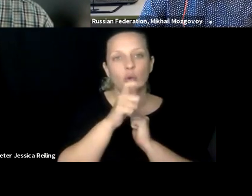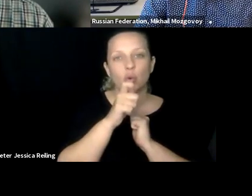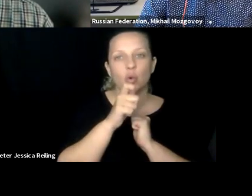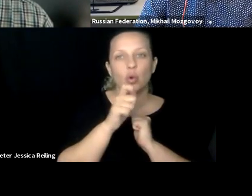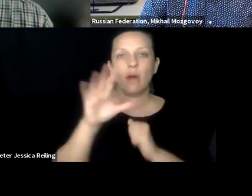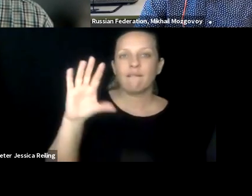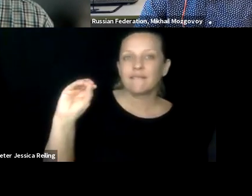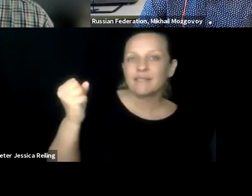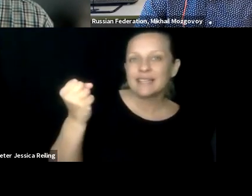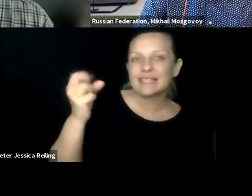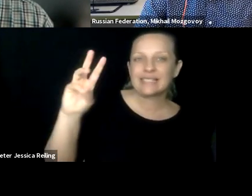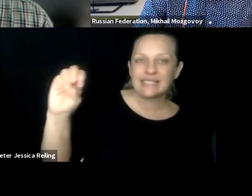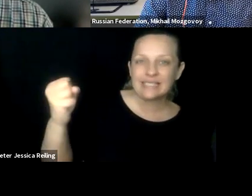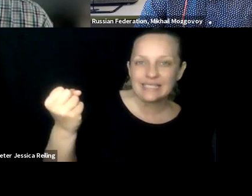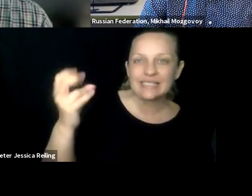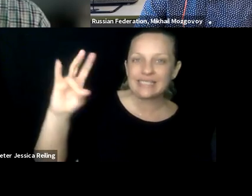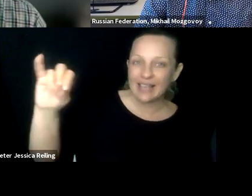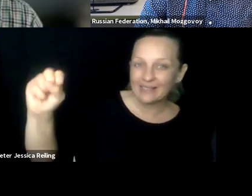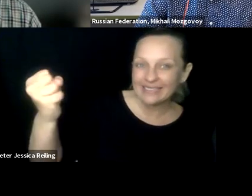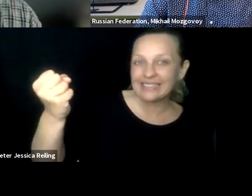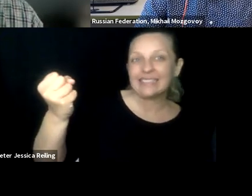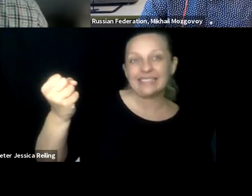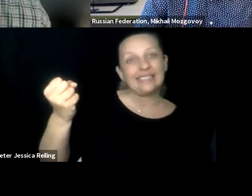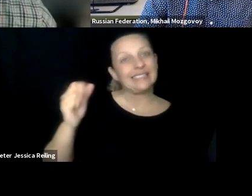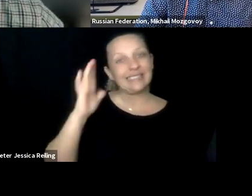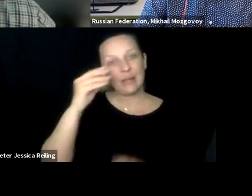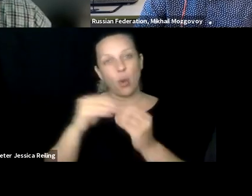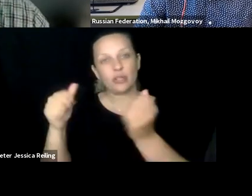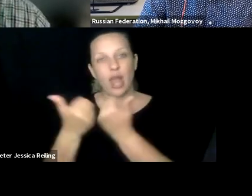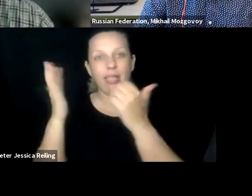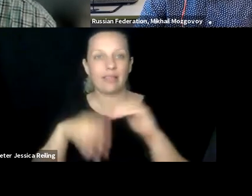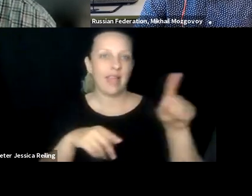because young people, and it is quite a